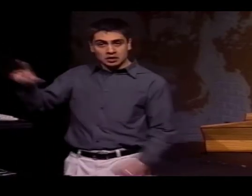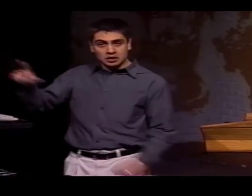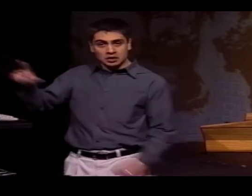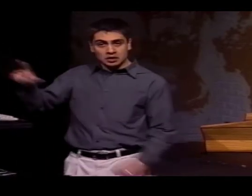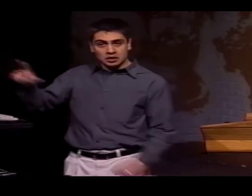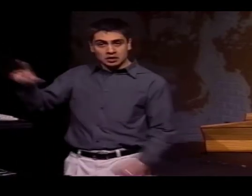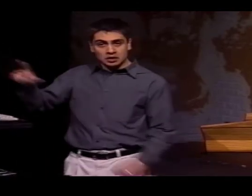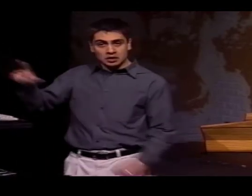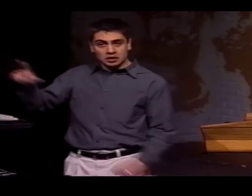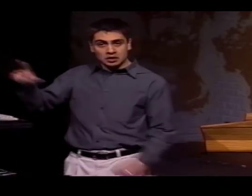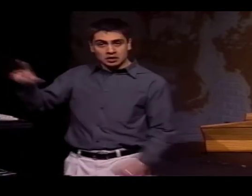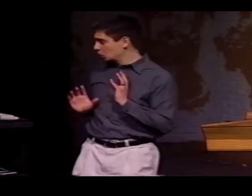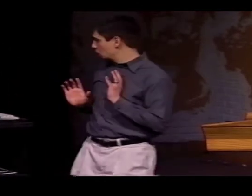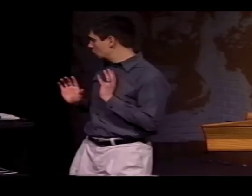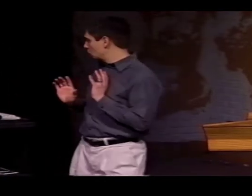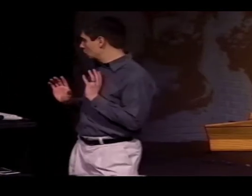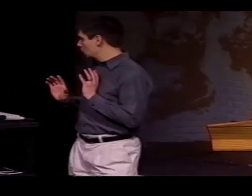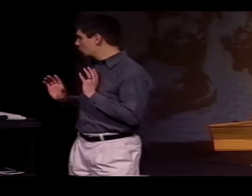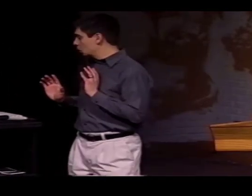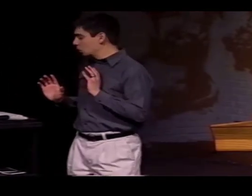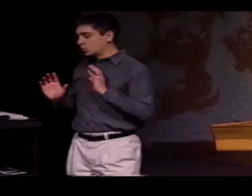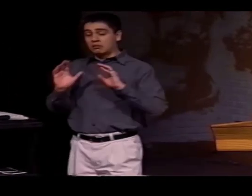THAT'S WHERE EL PASO IS LOCATED.